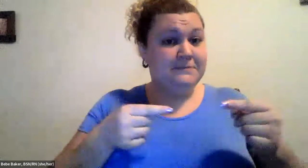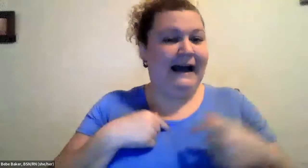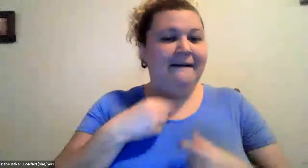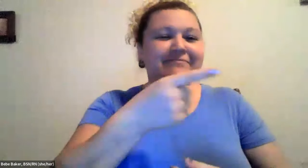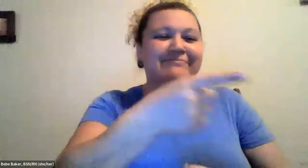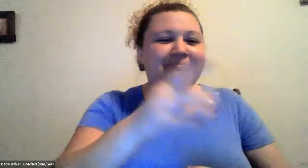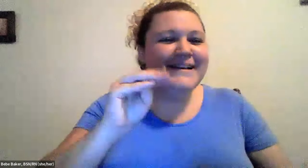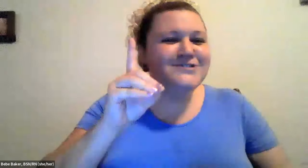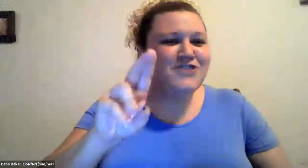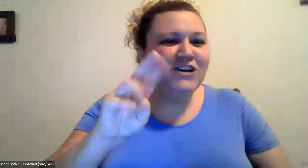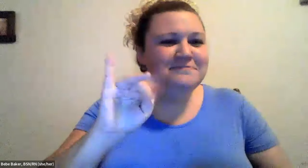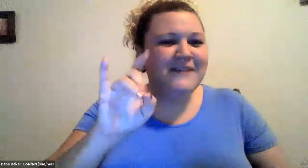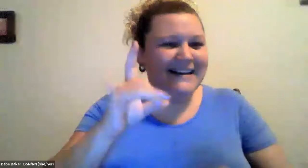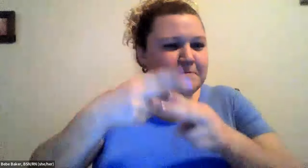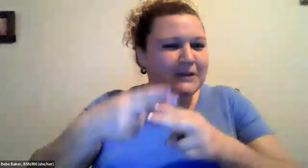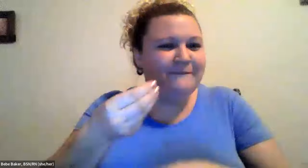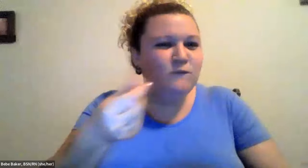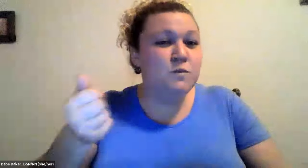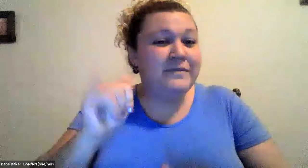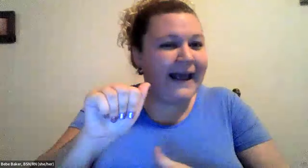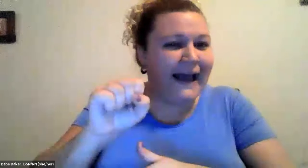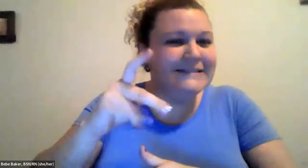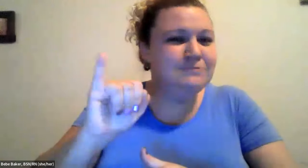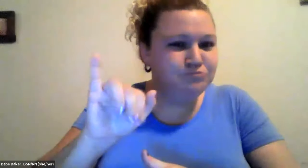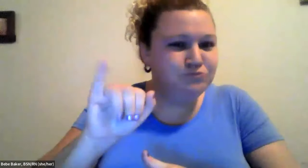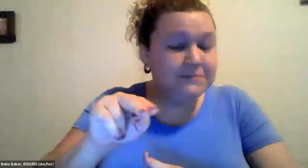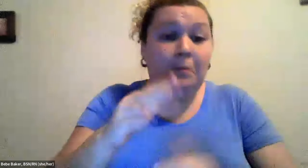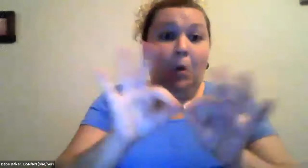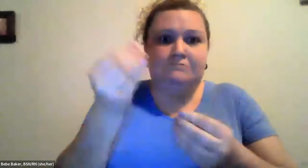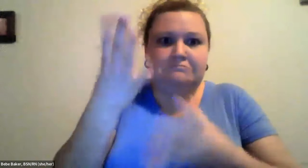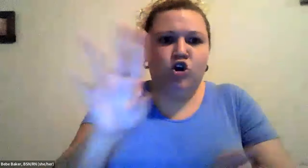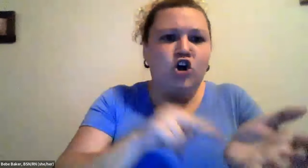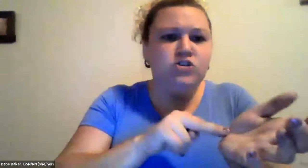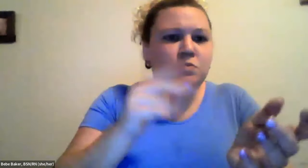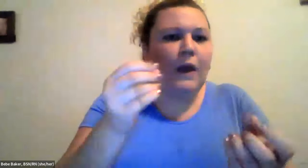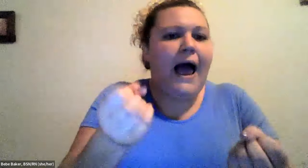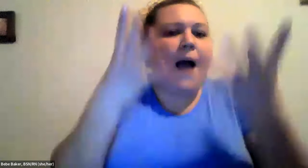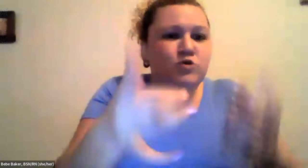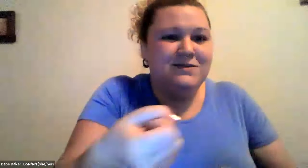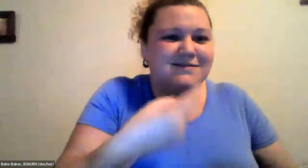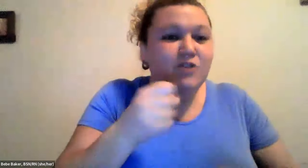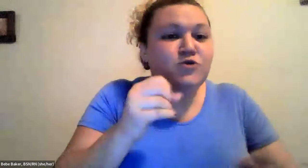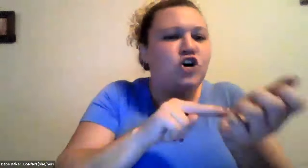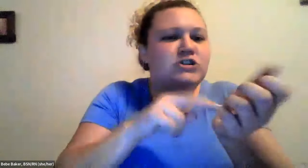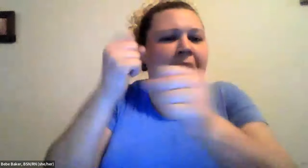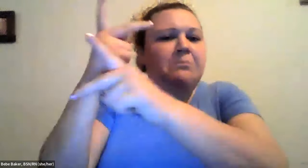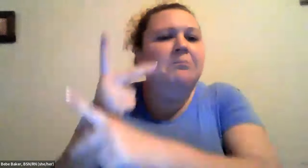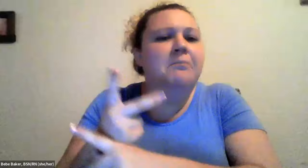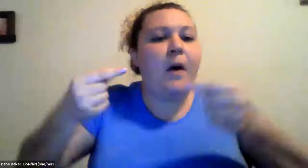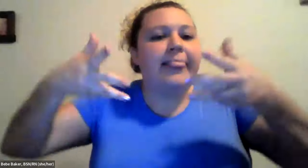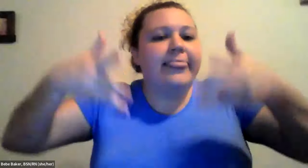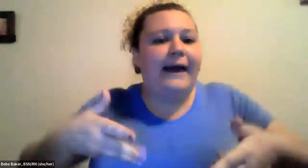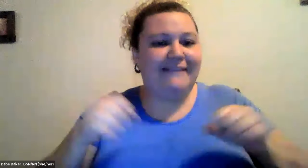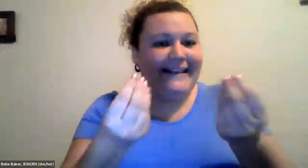Cristine Saunders: So if people have chest pain like Dr mckee I just mentioned a couple of things about aspirin make sure if you are taking aspirin.